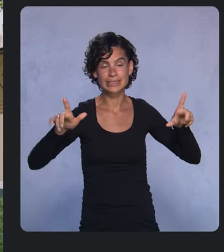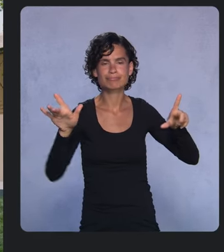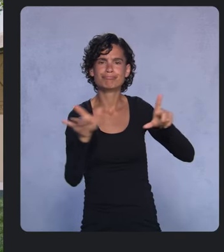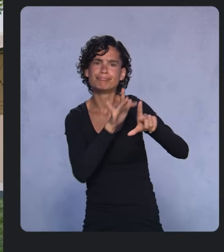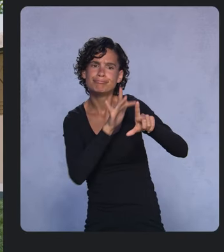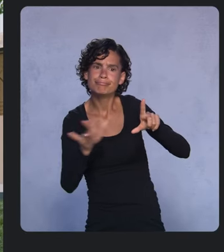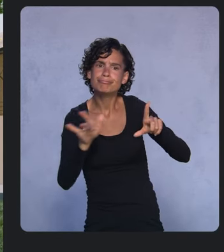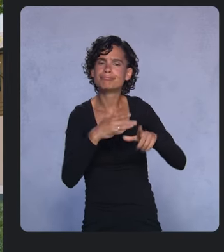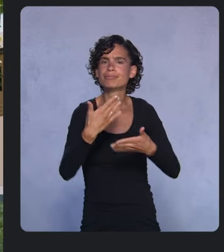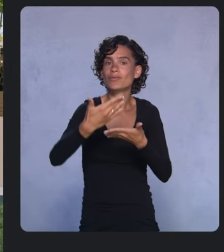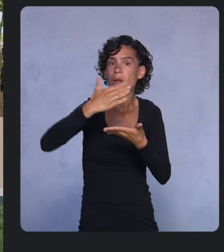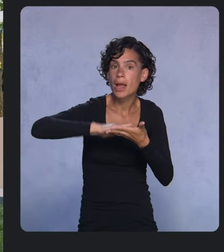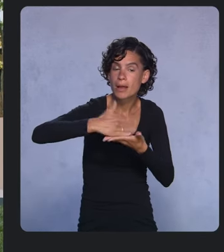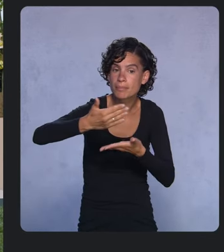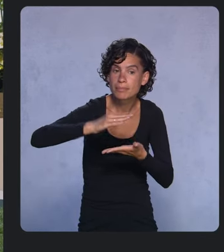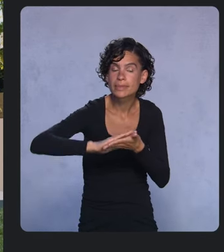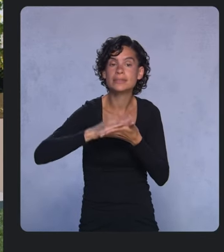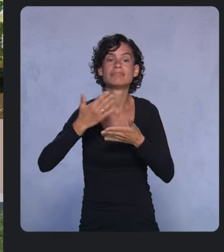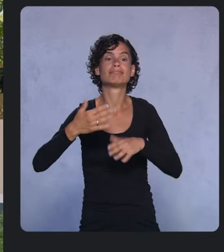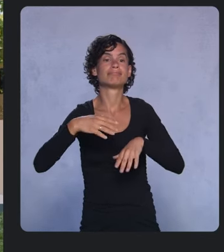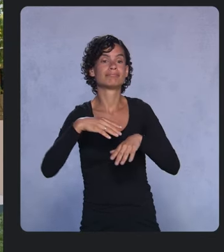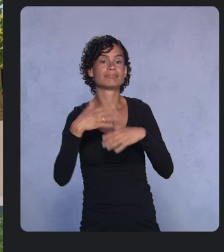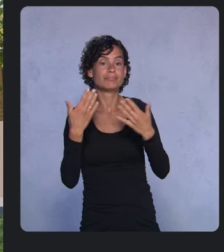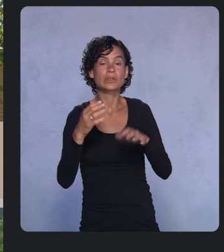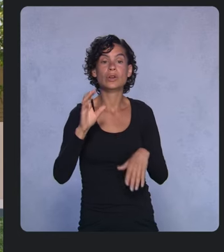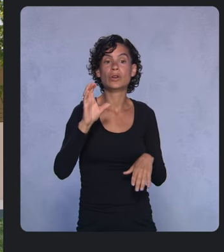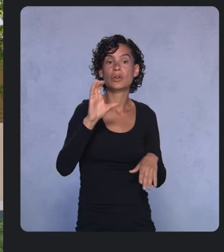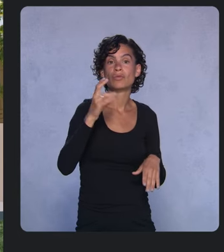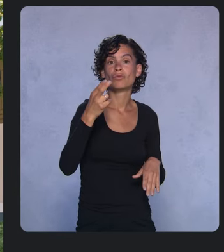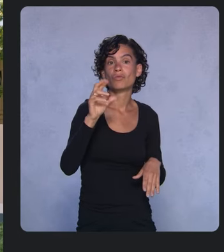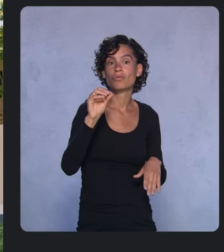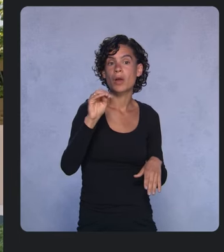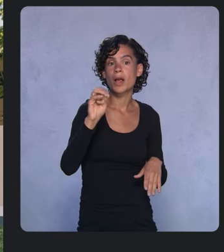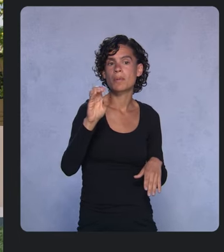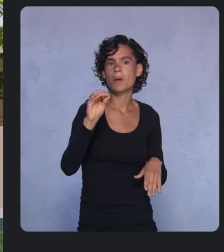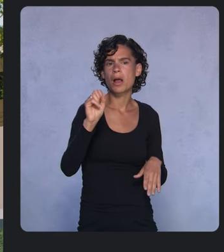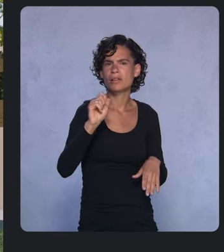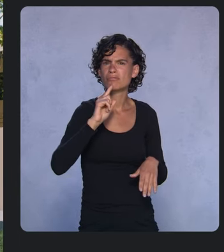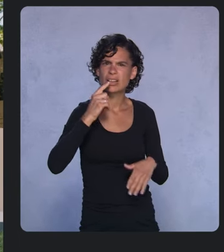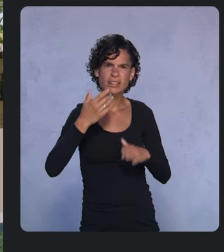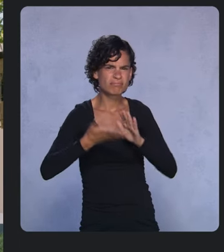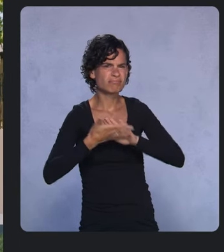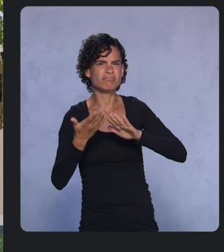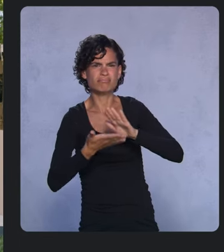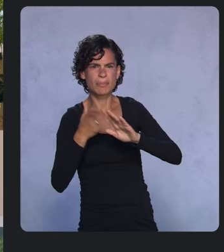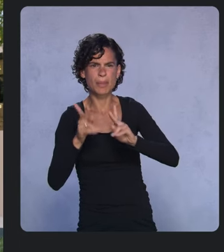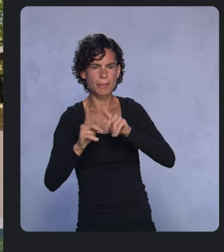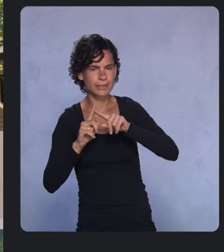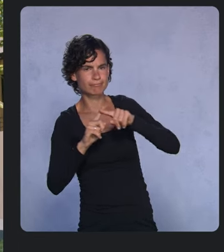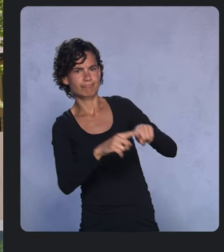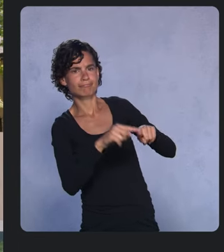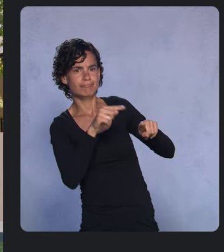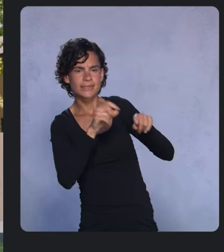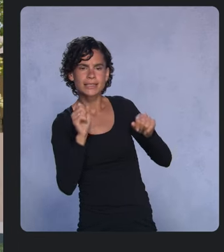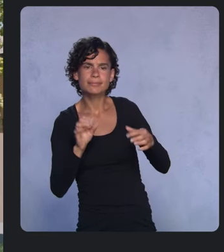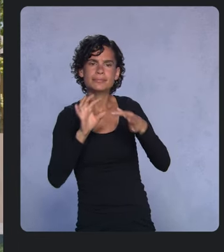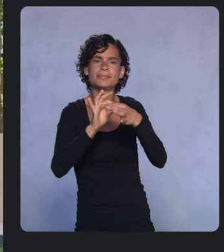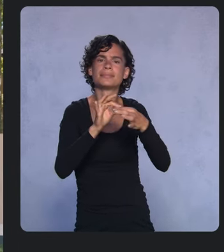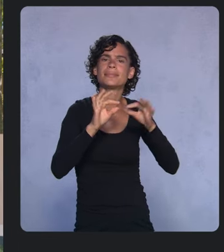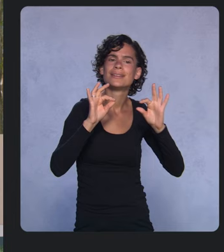there’s huge momentum as people are relying on these devices more to stay connected as family and friends, go to school, or work remotely.